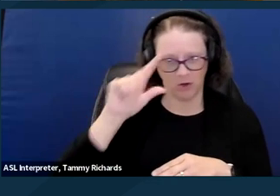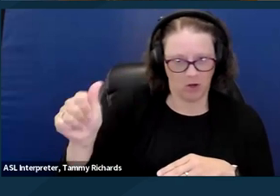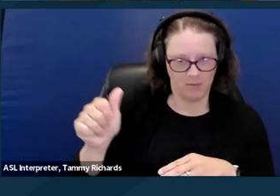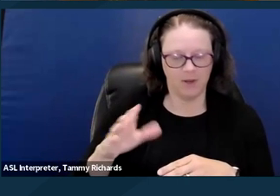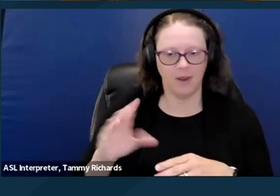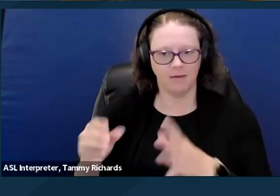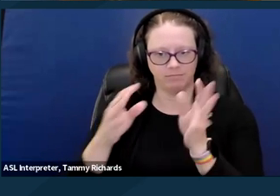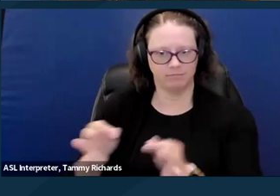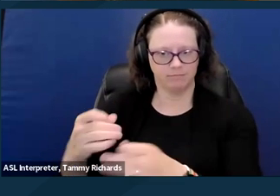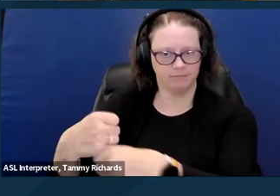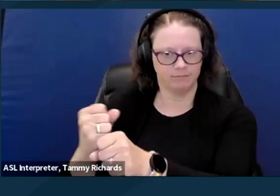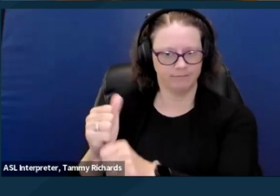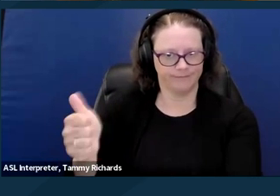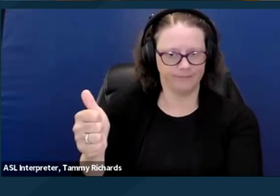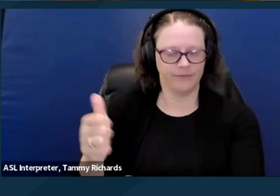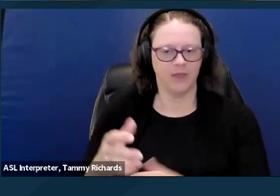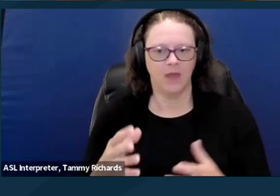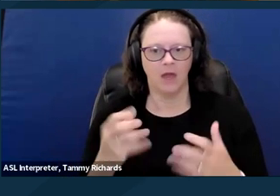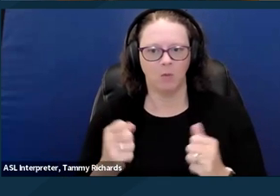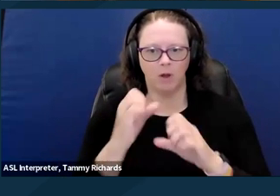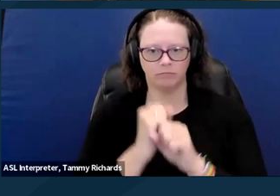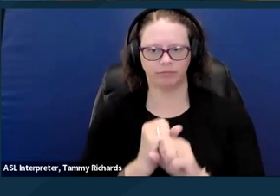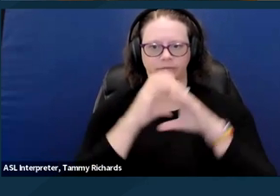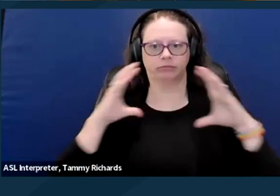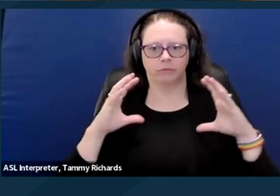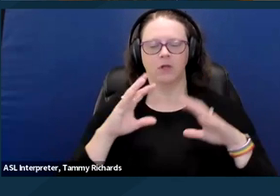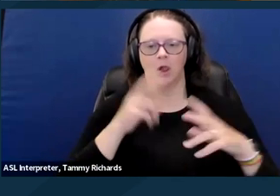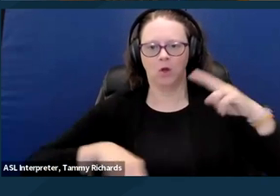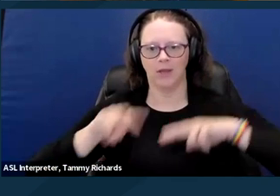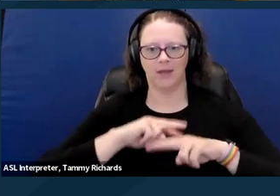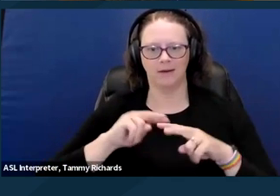or I'd like to zoom out to international law a little bit. Specifically the covenant